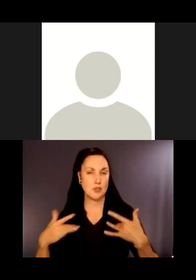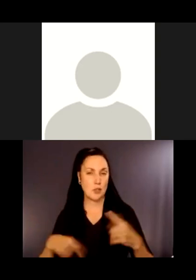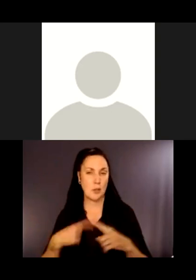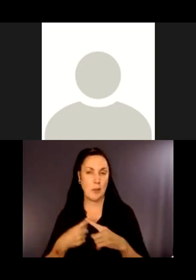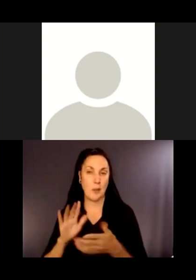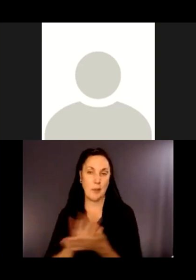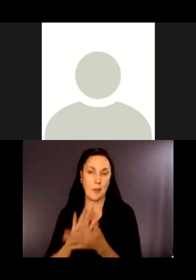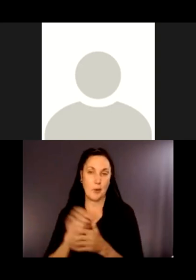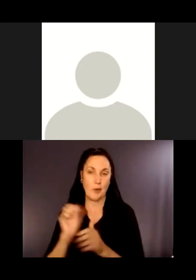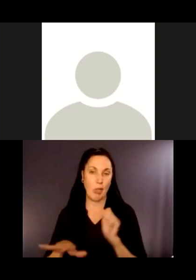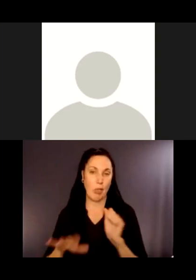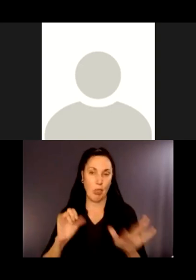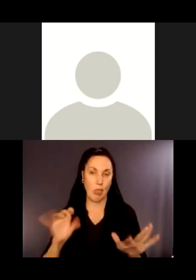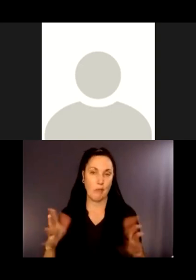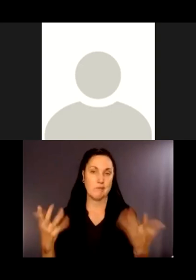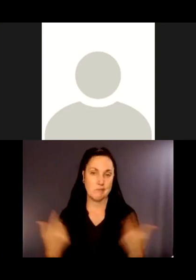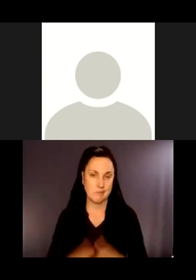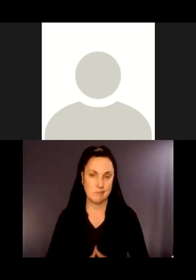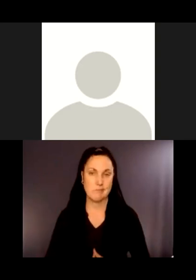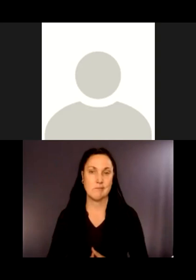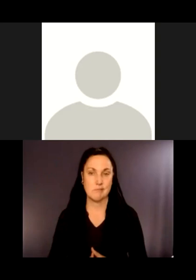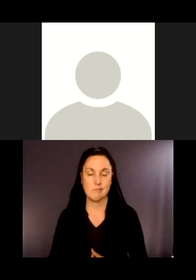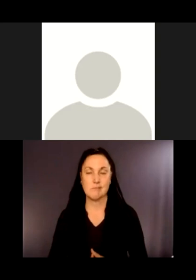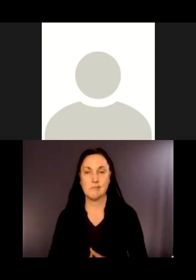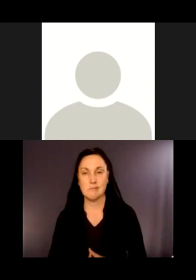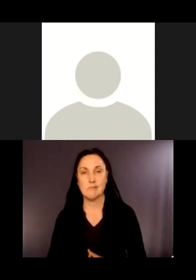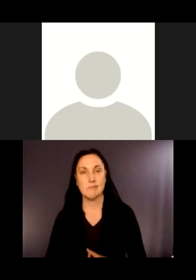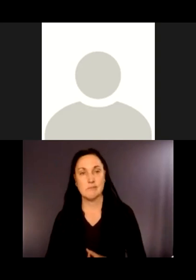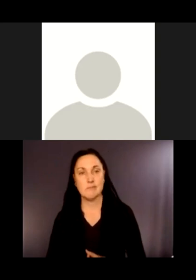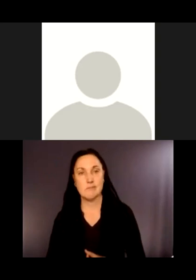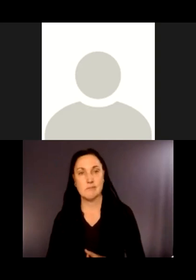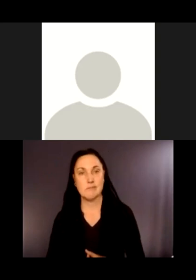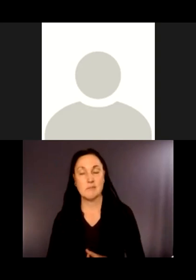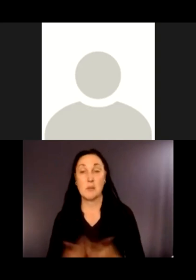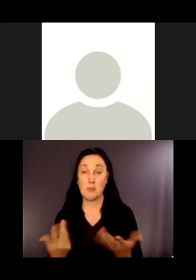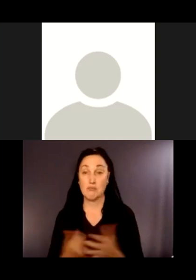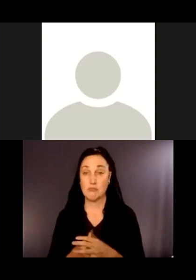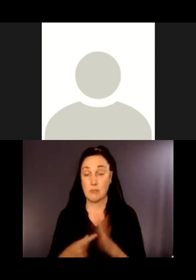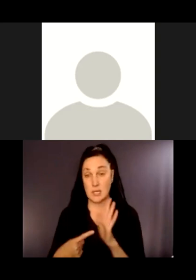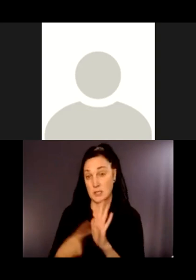you know, paper all being left around.